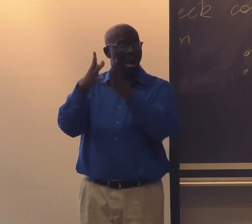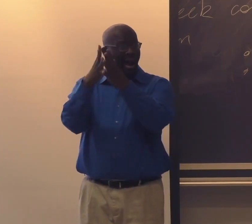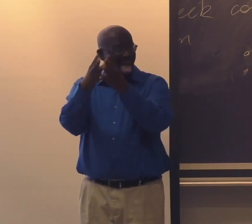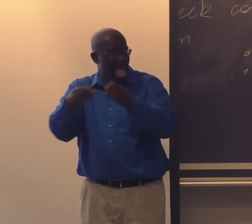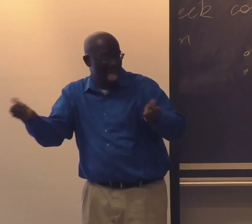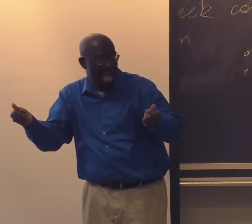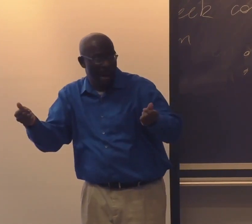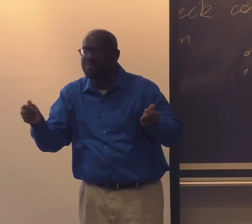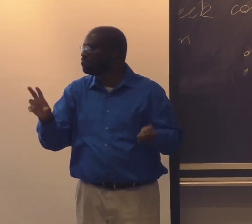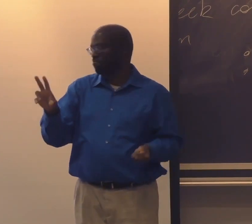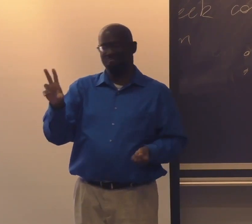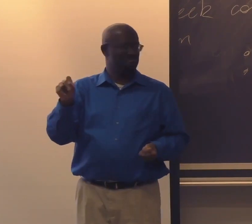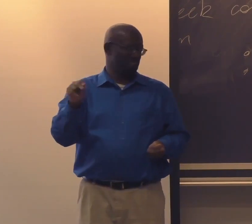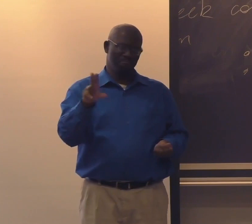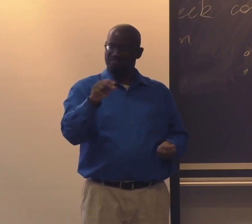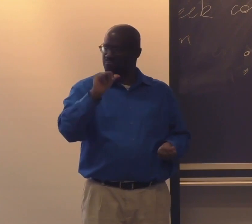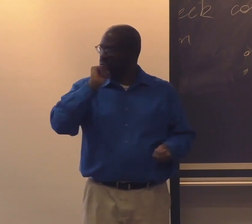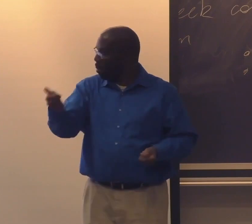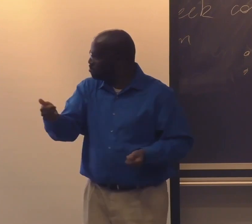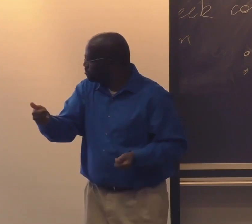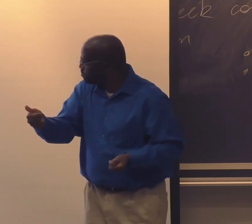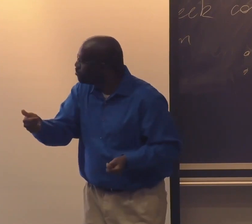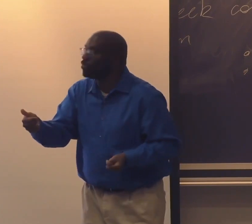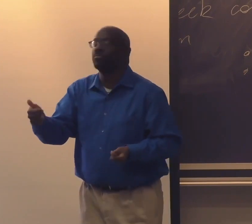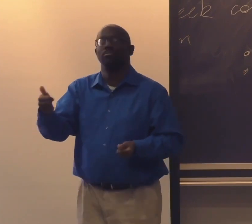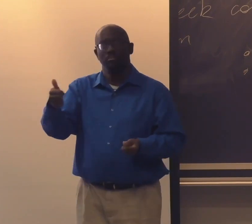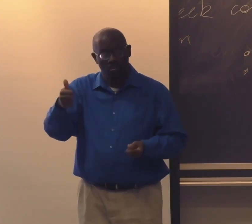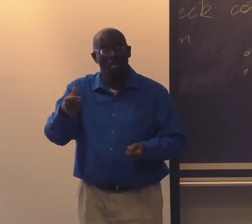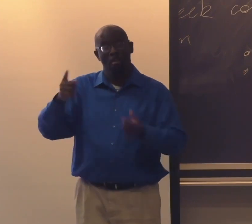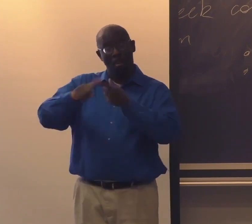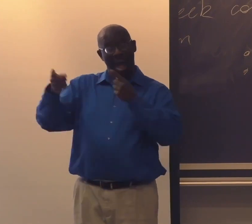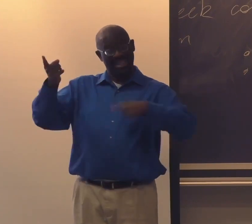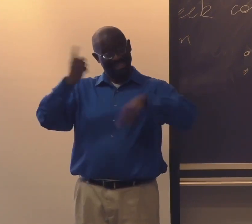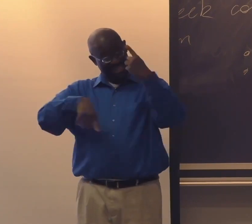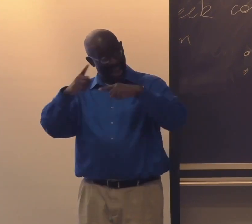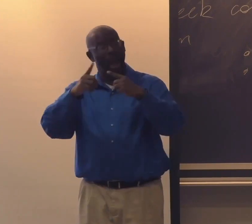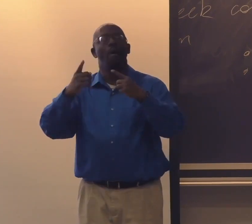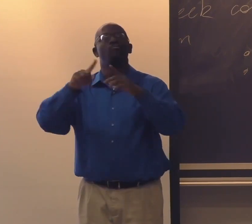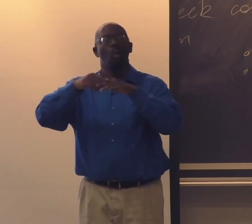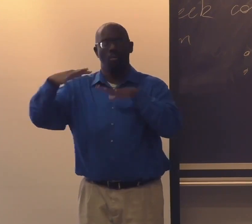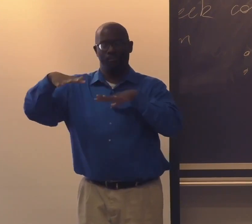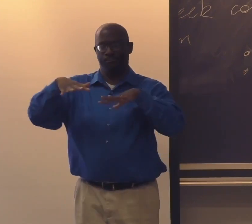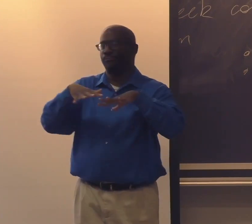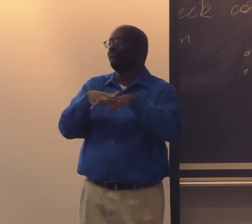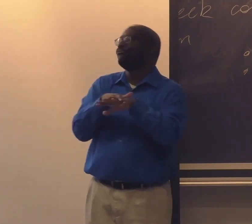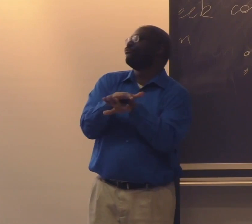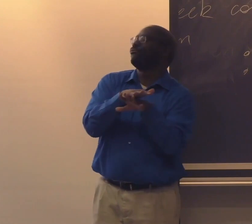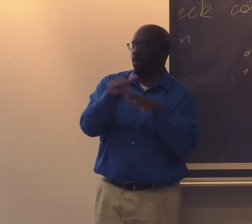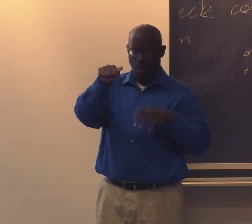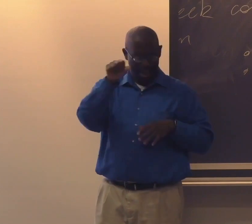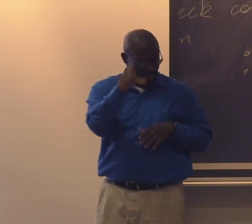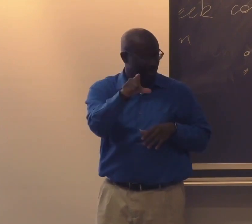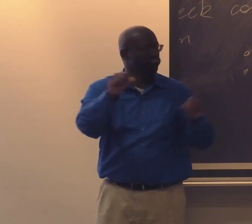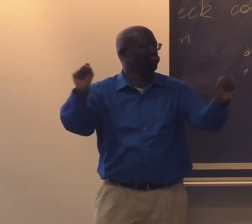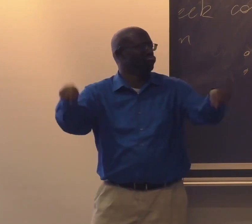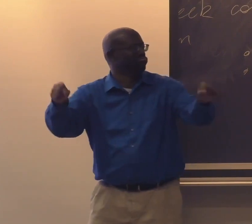So starting today, Black ASL will not and has not gone away.